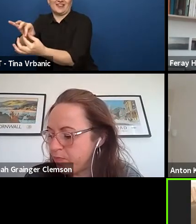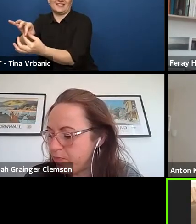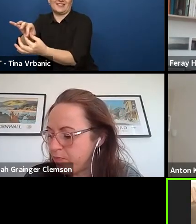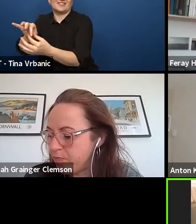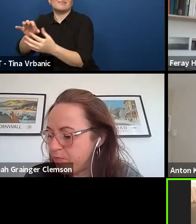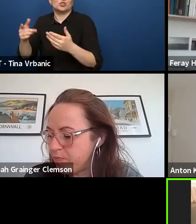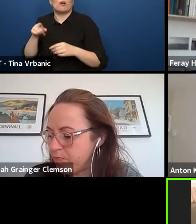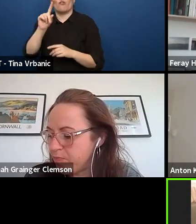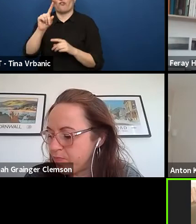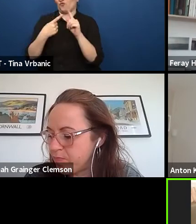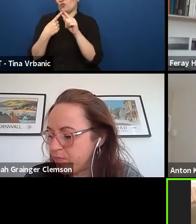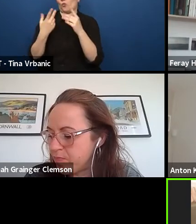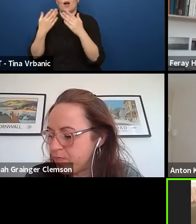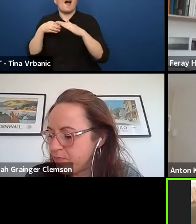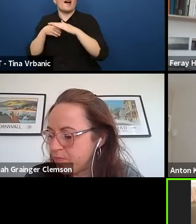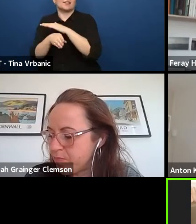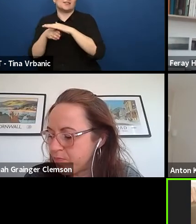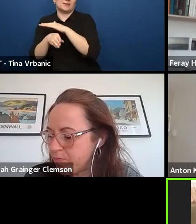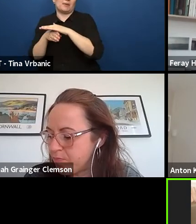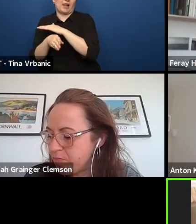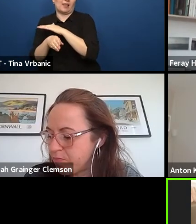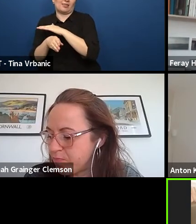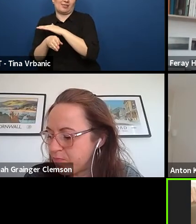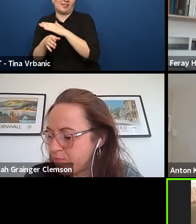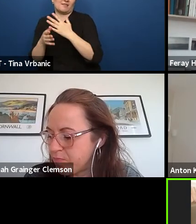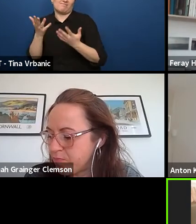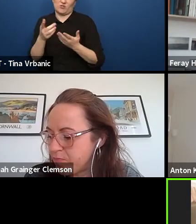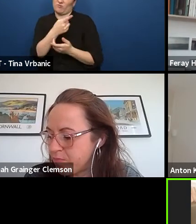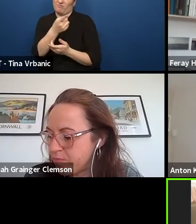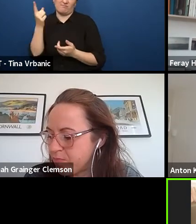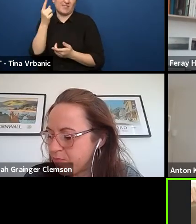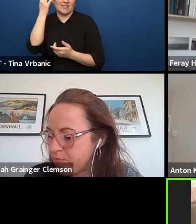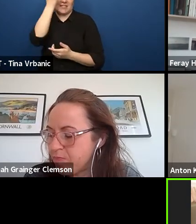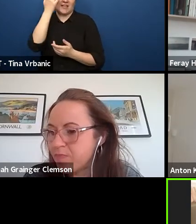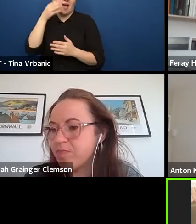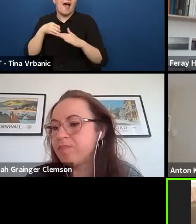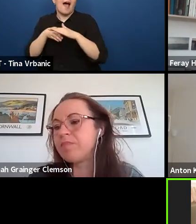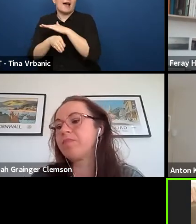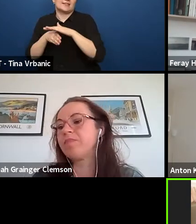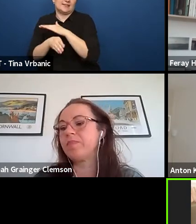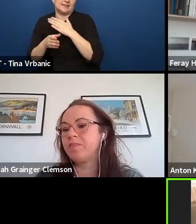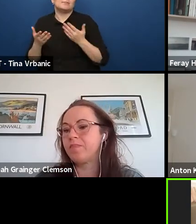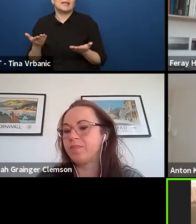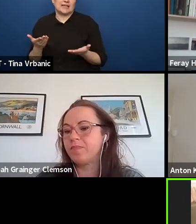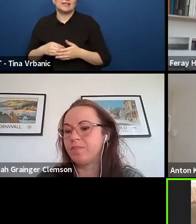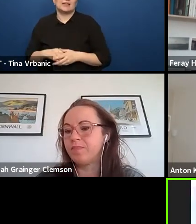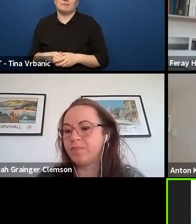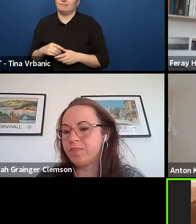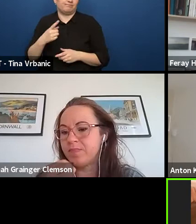which we need to reinforce or to have action on, to do action on this.